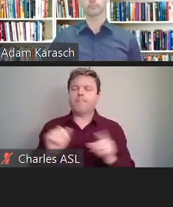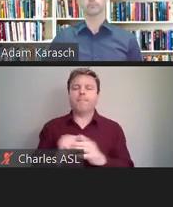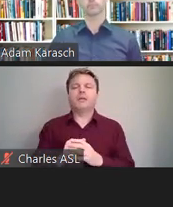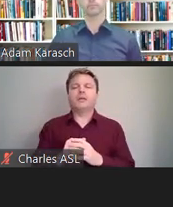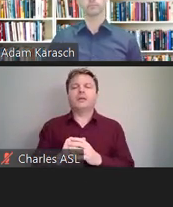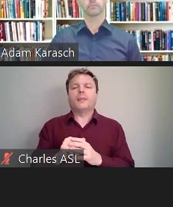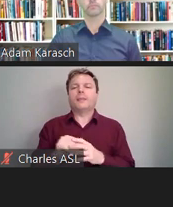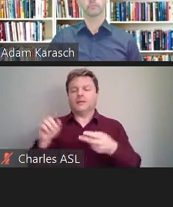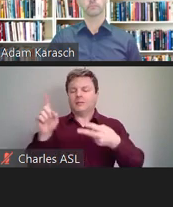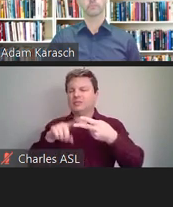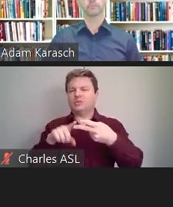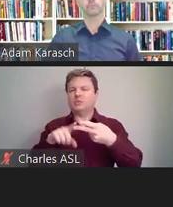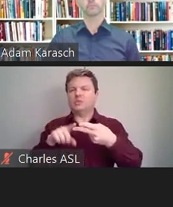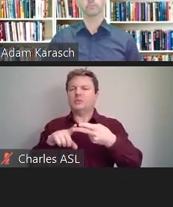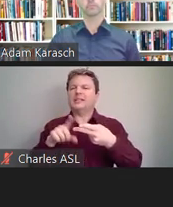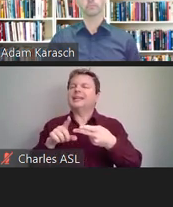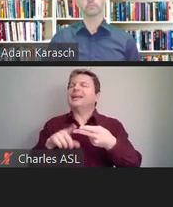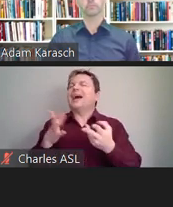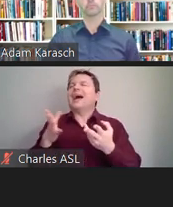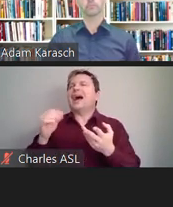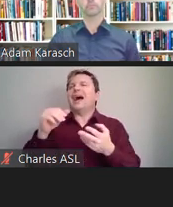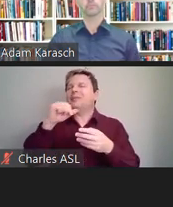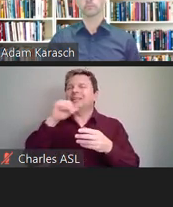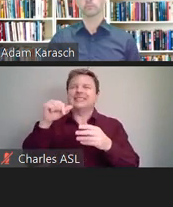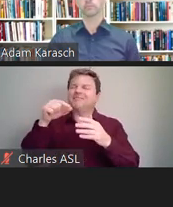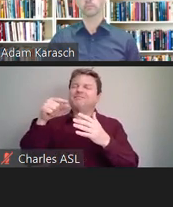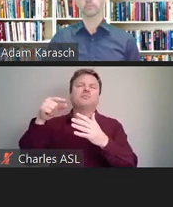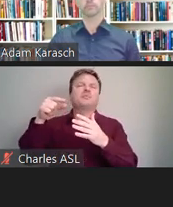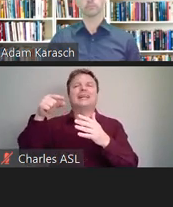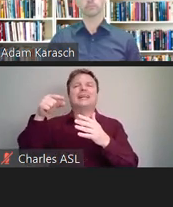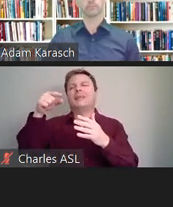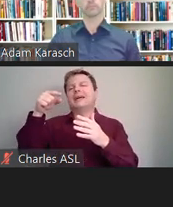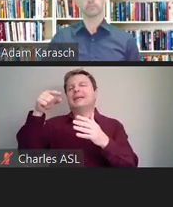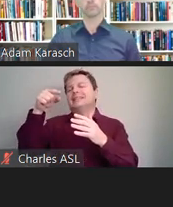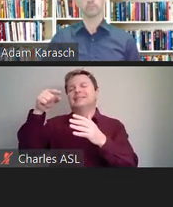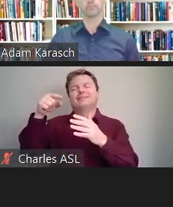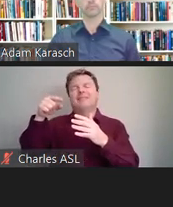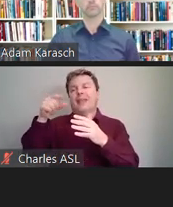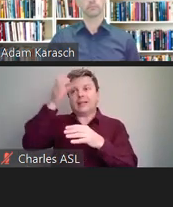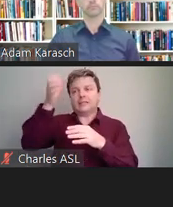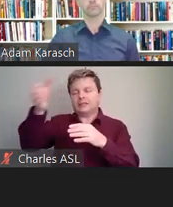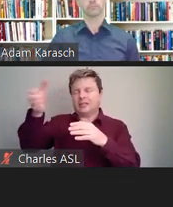right now of one concept, which is the employer does not